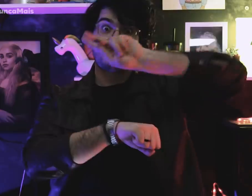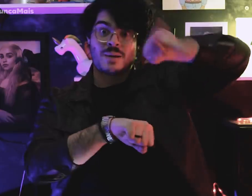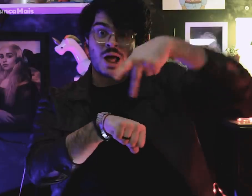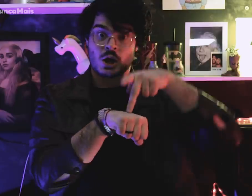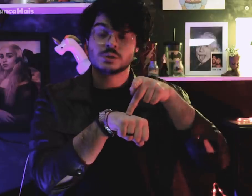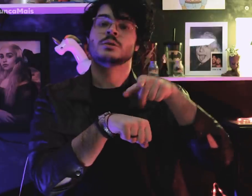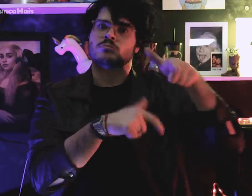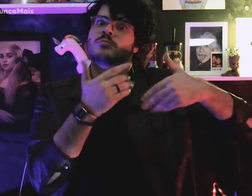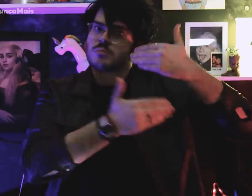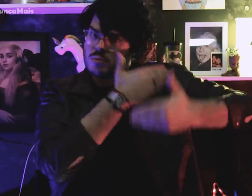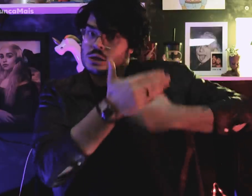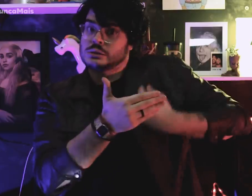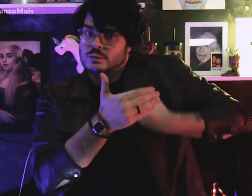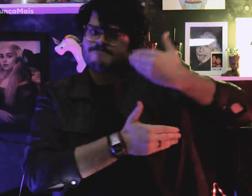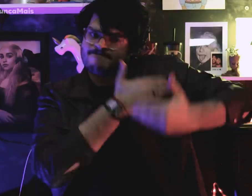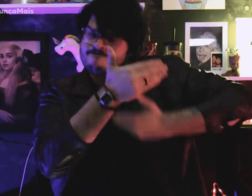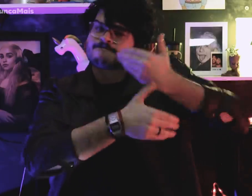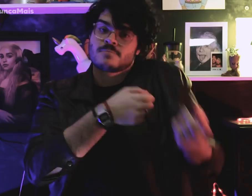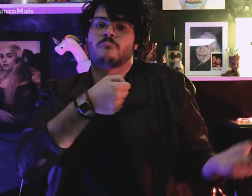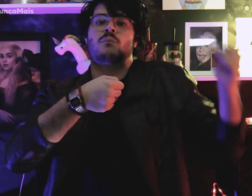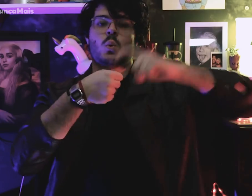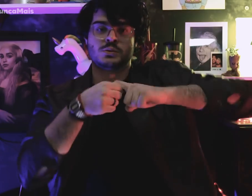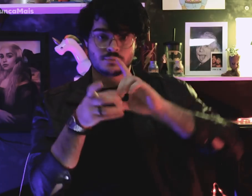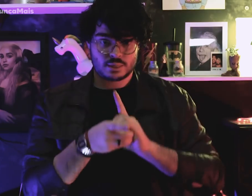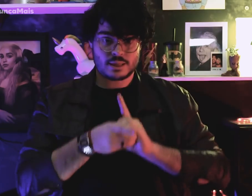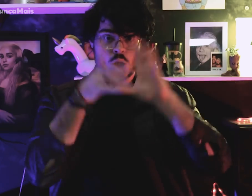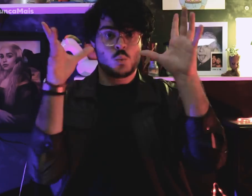Enquanto o país estava em processo de redemocratização...